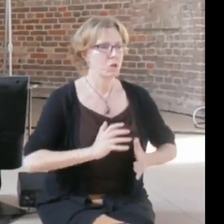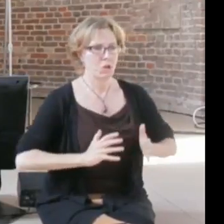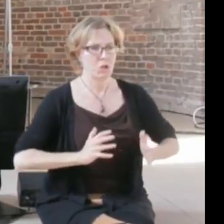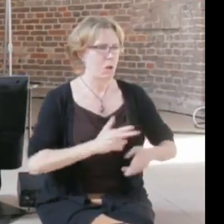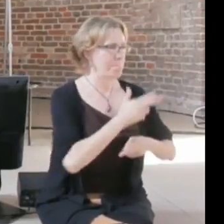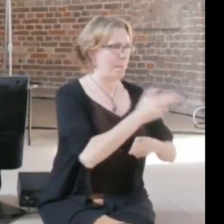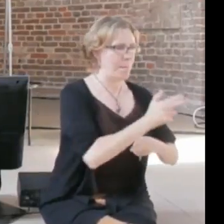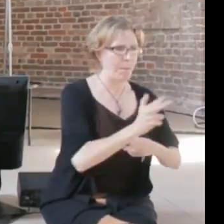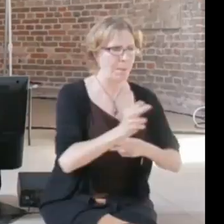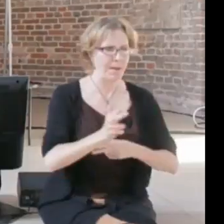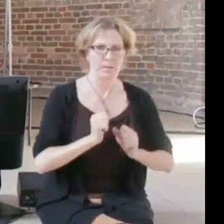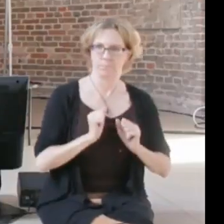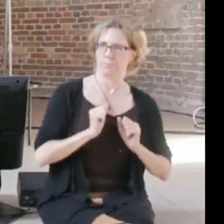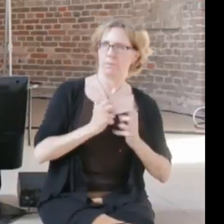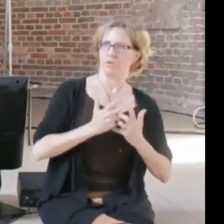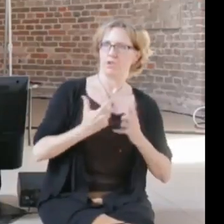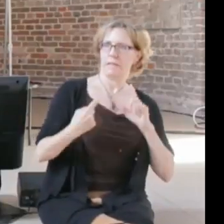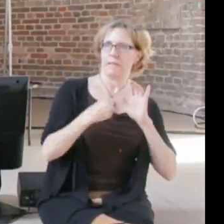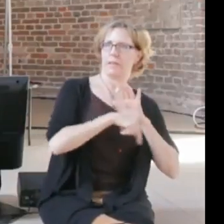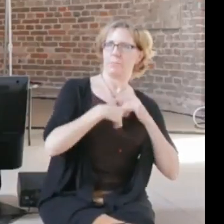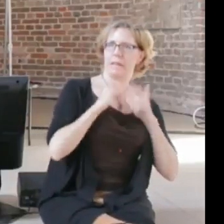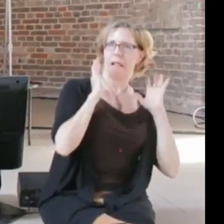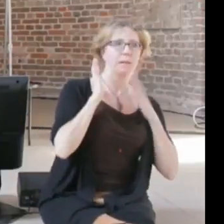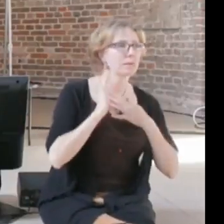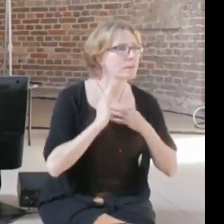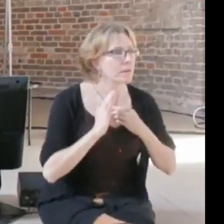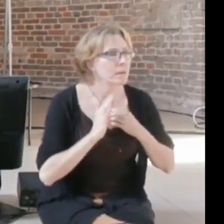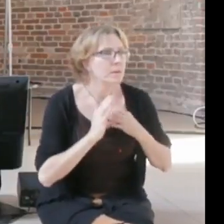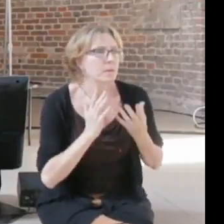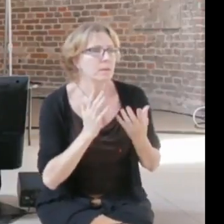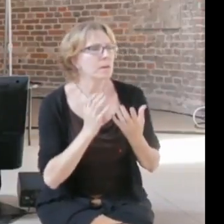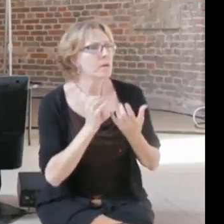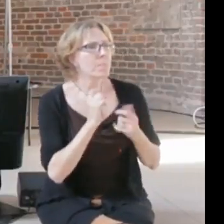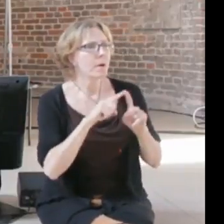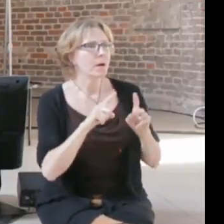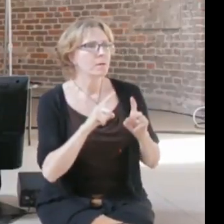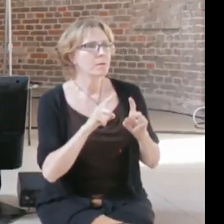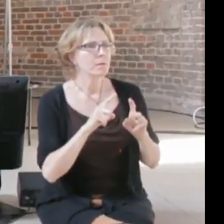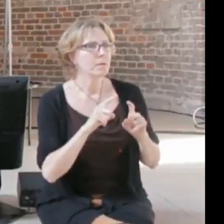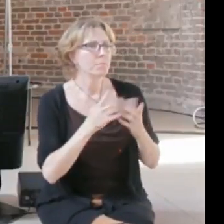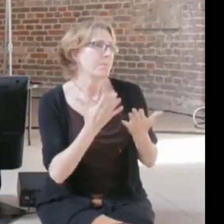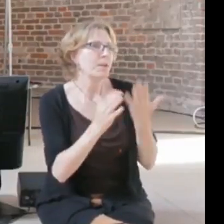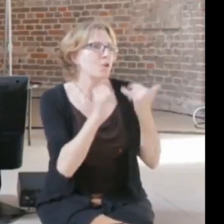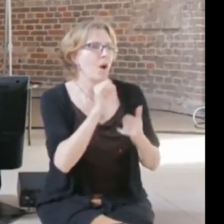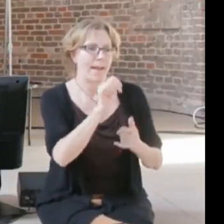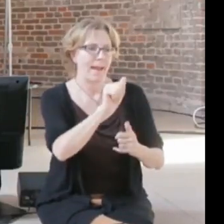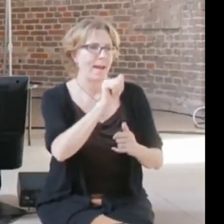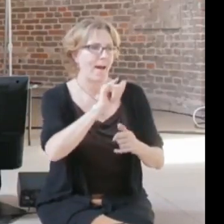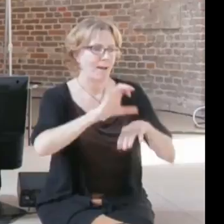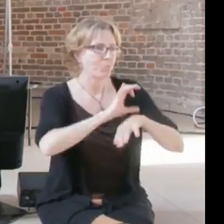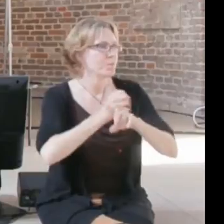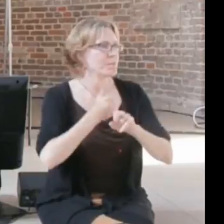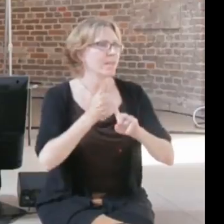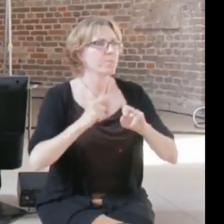influences in our everyday life, maybe not AI but algorithms, so if you live in New York